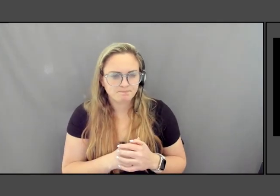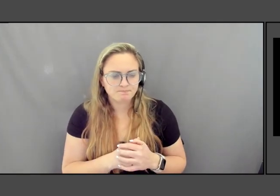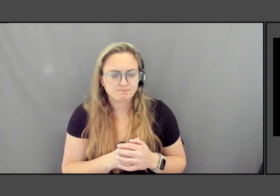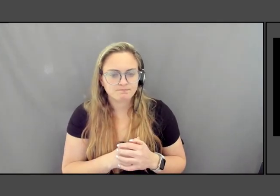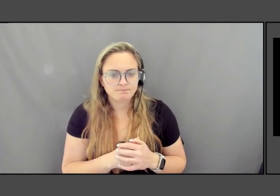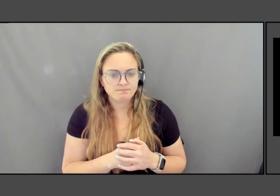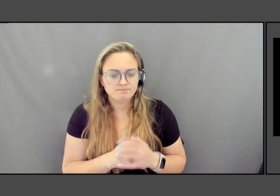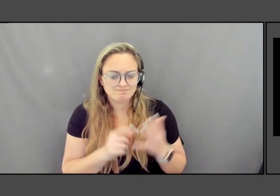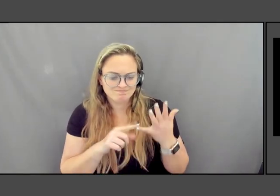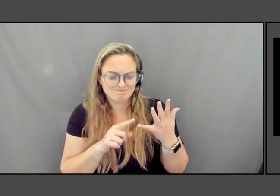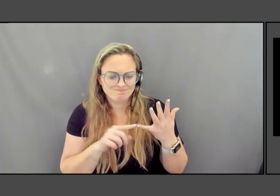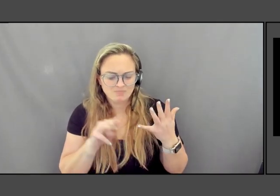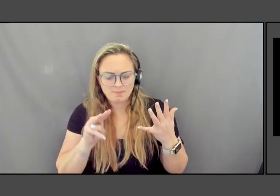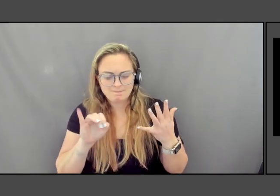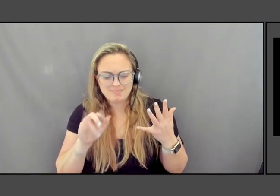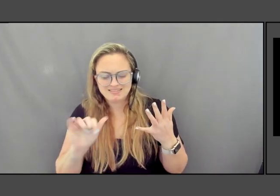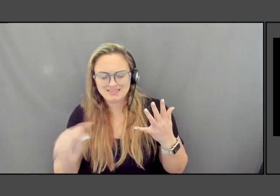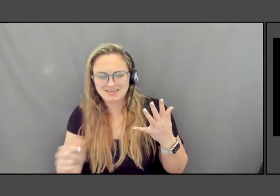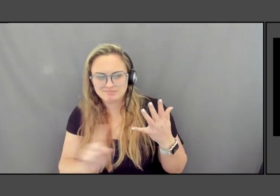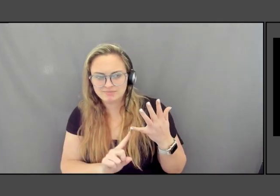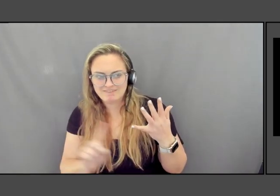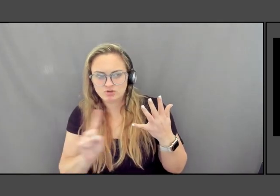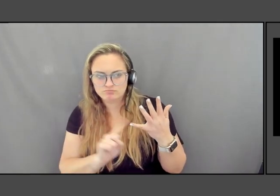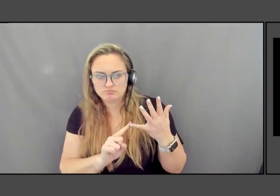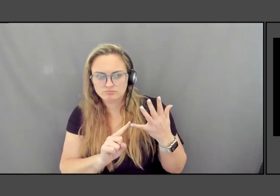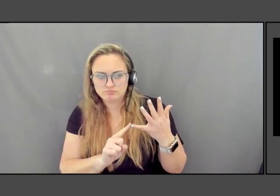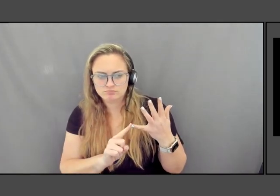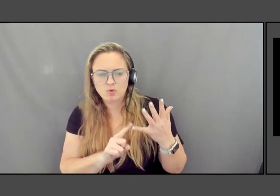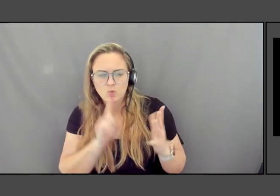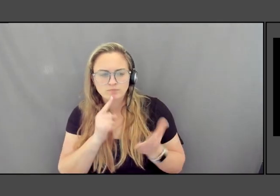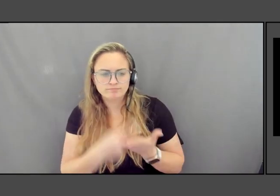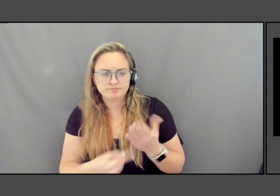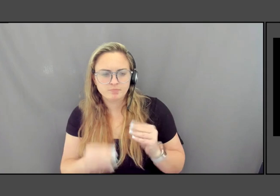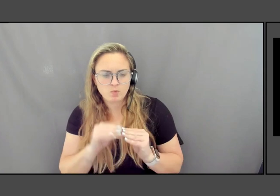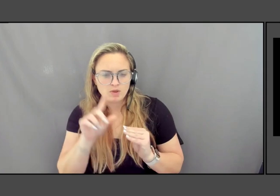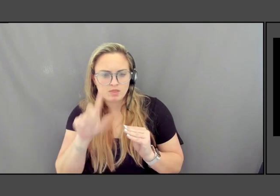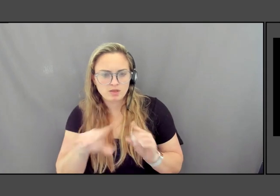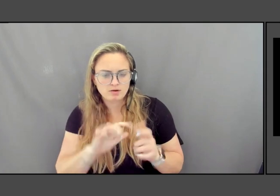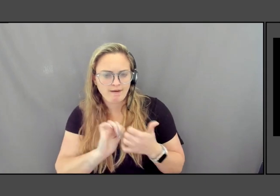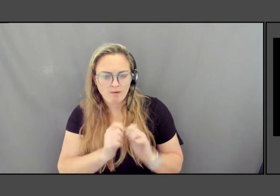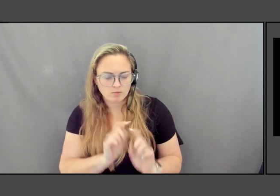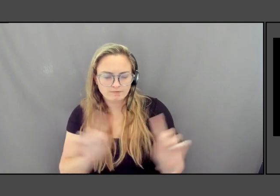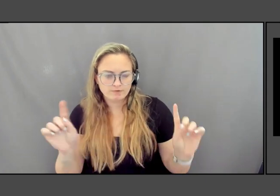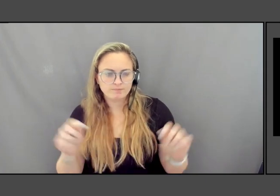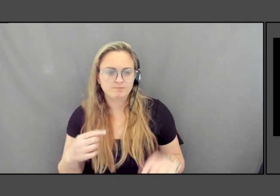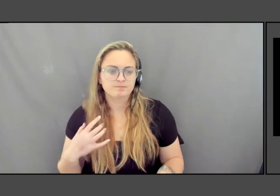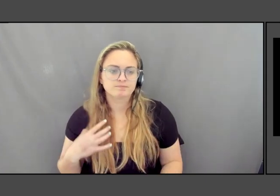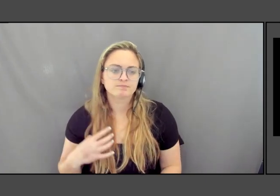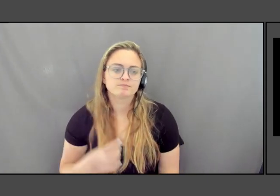so I'm going to get into that in a little bit about how different it is. And just back for a